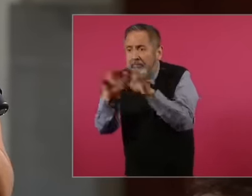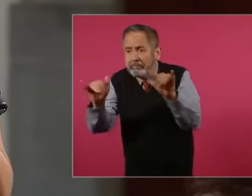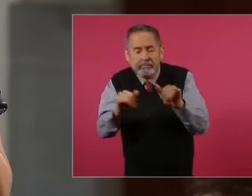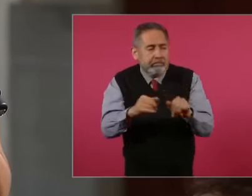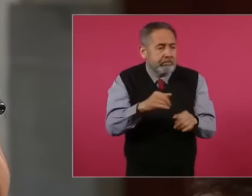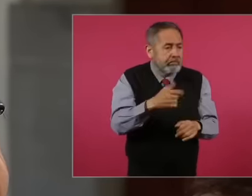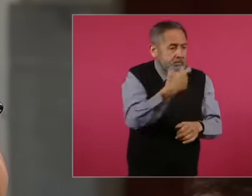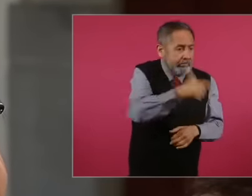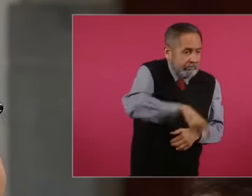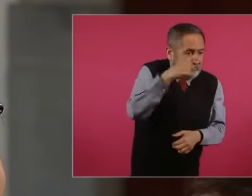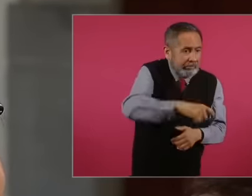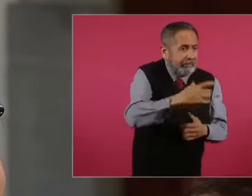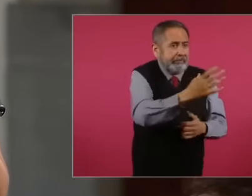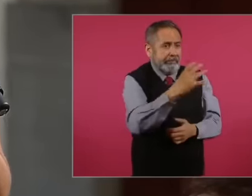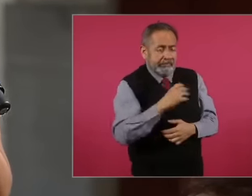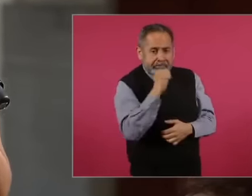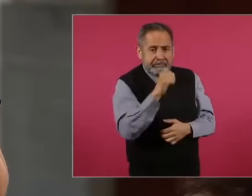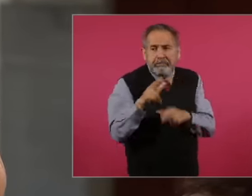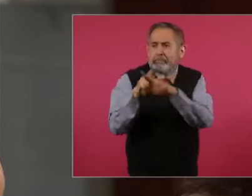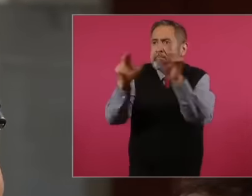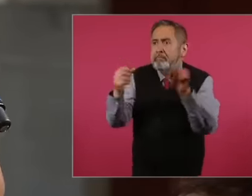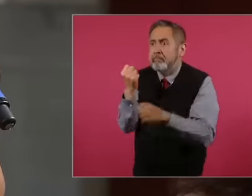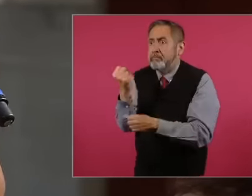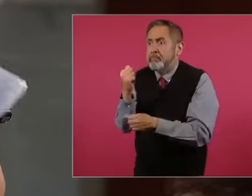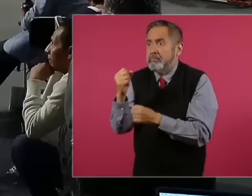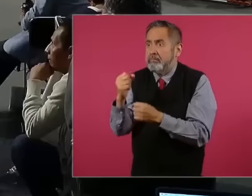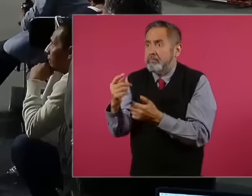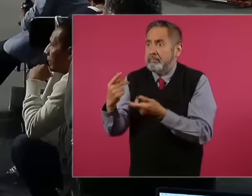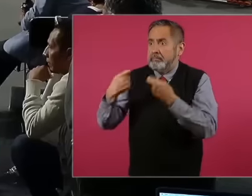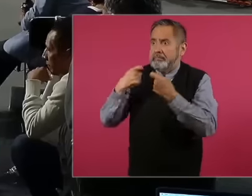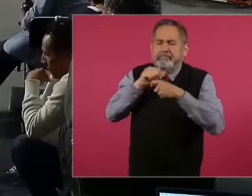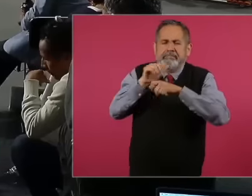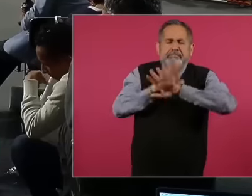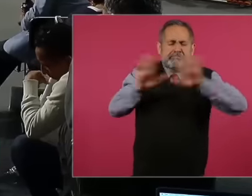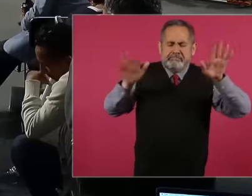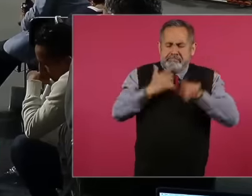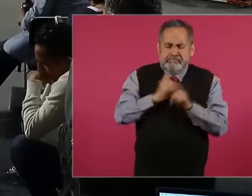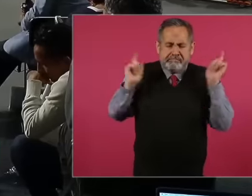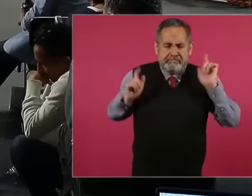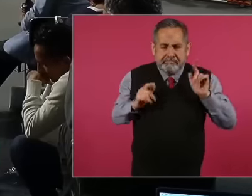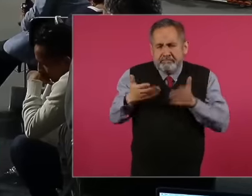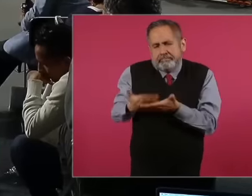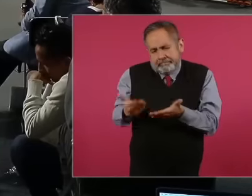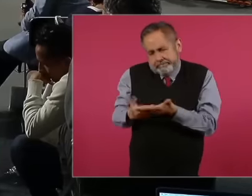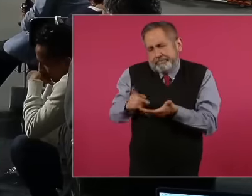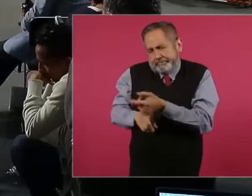of the big companies or by the political power of the power in turn, which in this case is